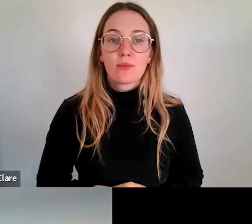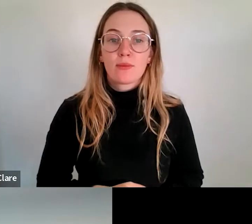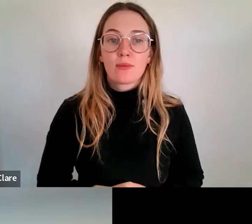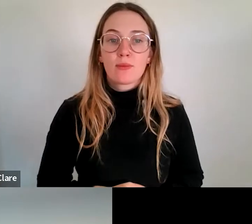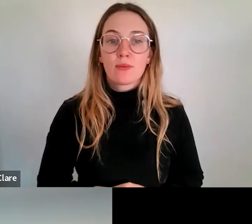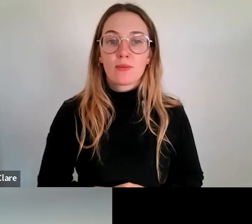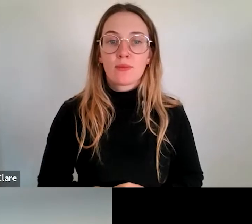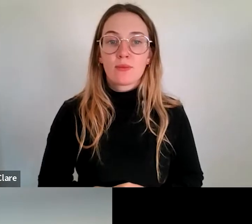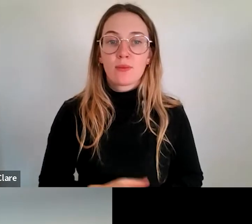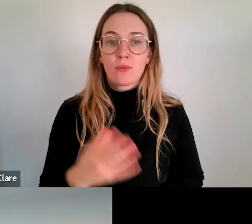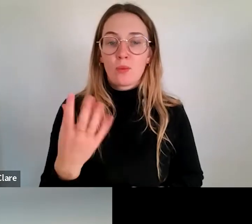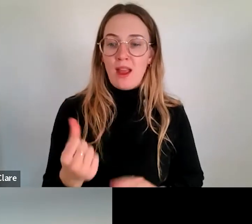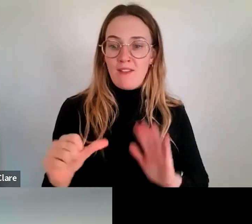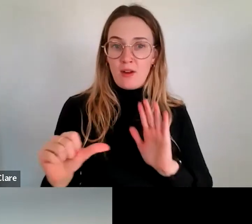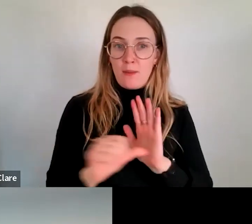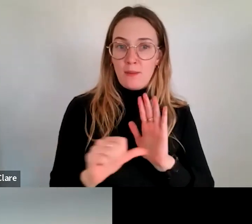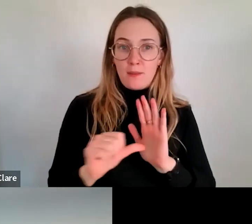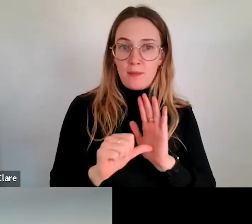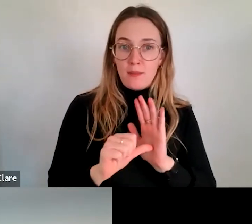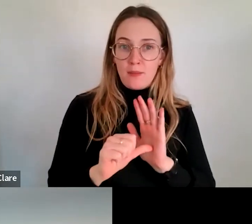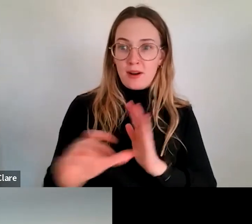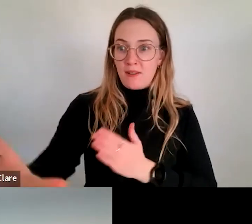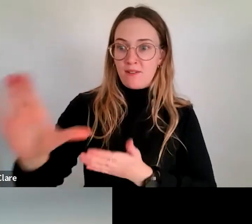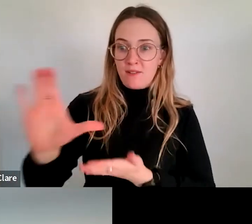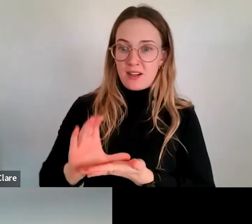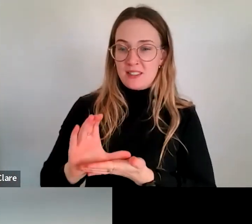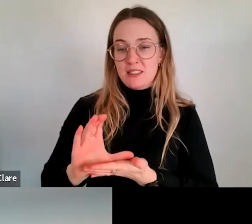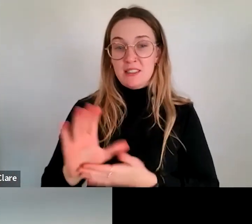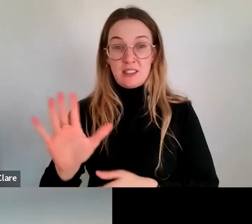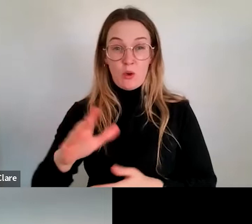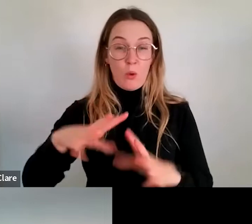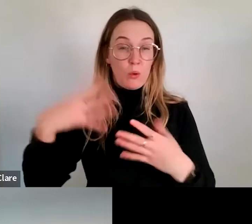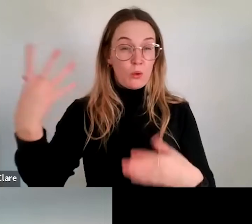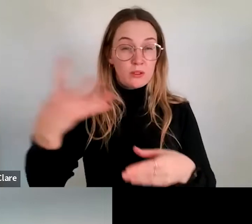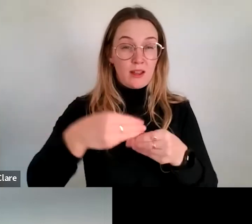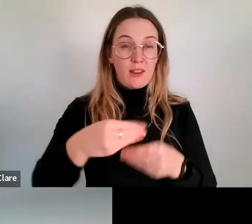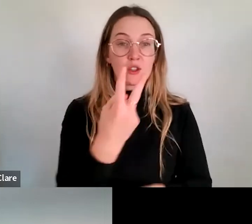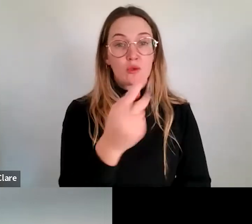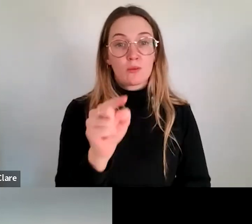envelope of funding of approximately $2.4 million, not specifically for this